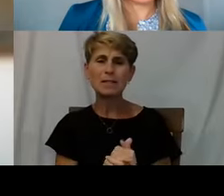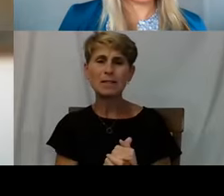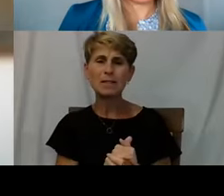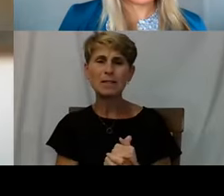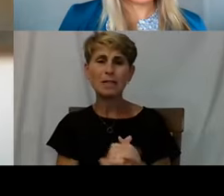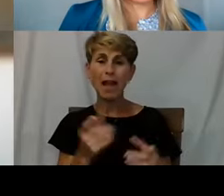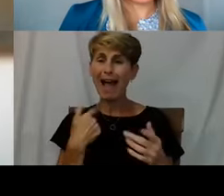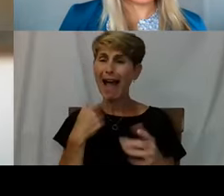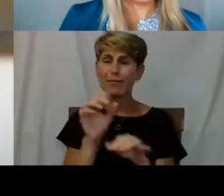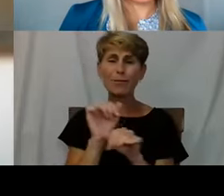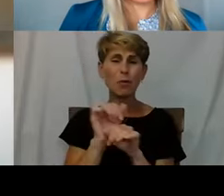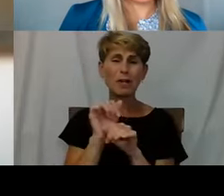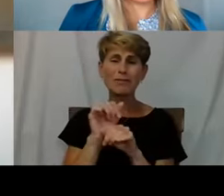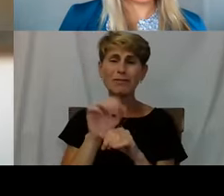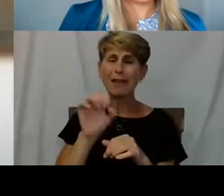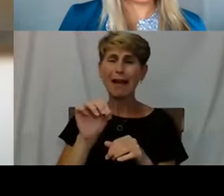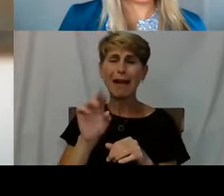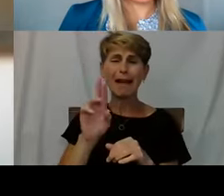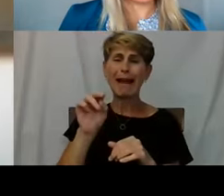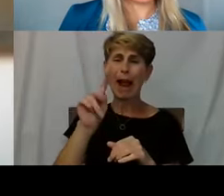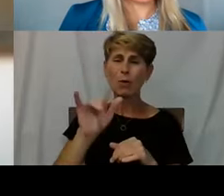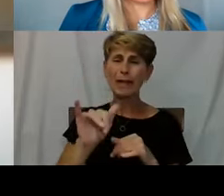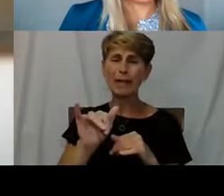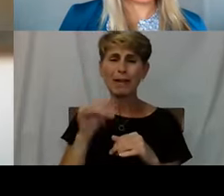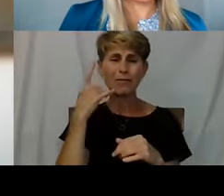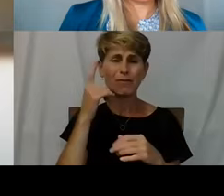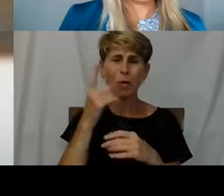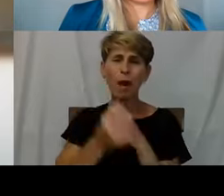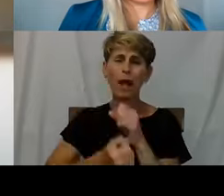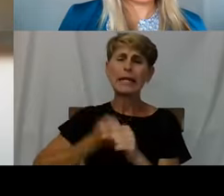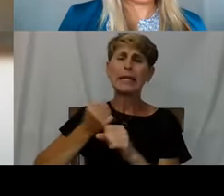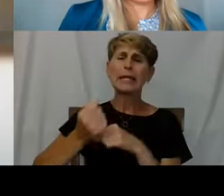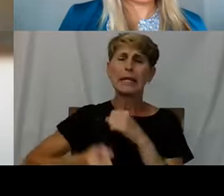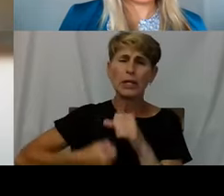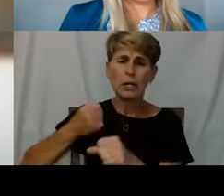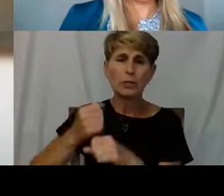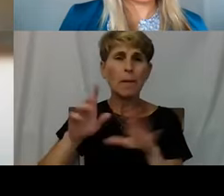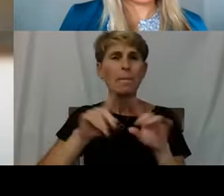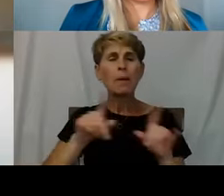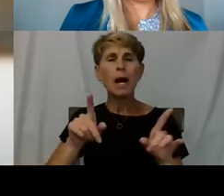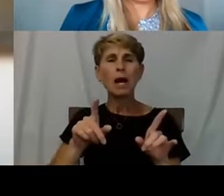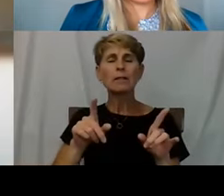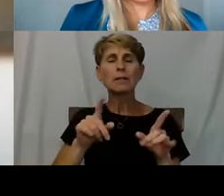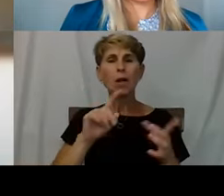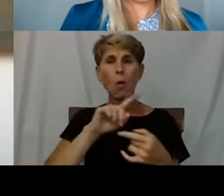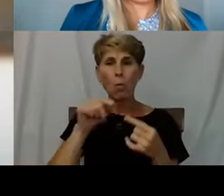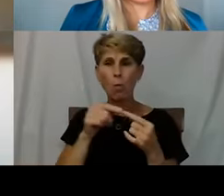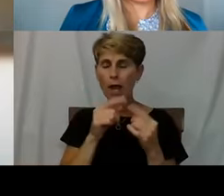for a thousand years and I never saw homeless people through the lenses that I have. So when I came into Health Care for the Homeless,